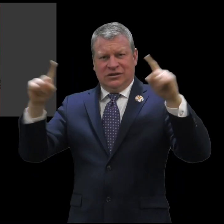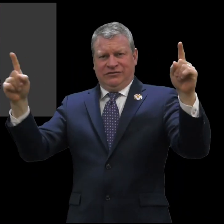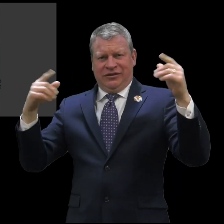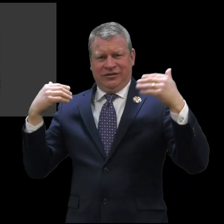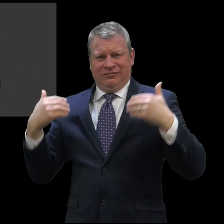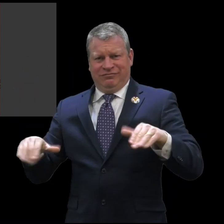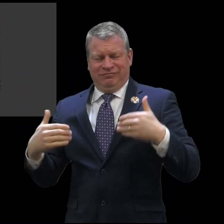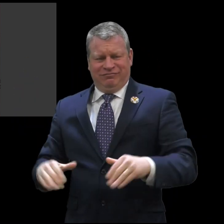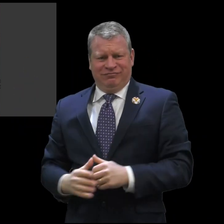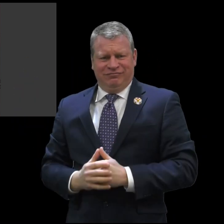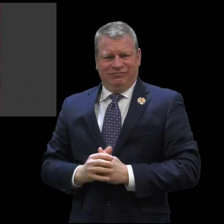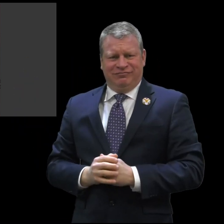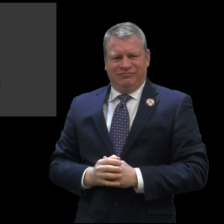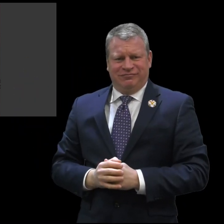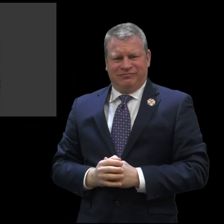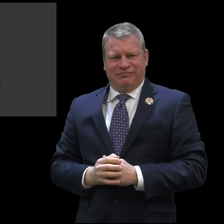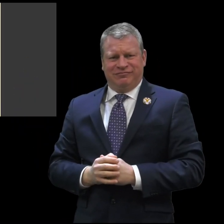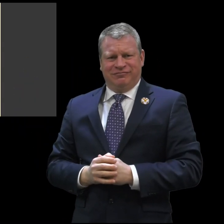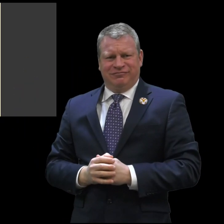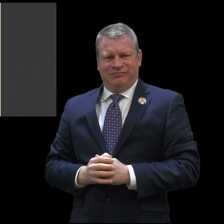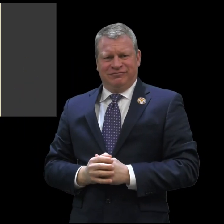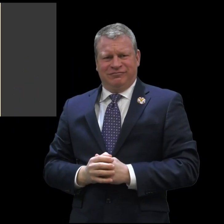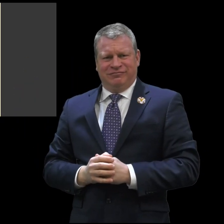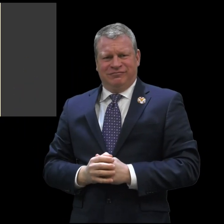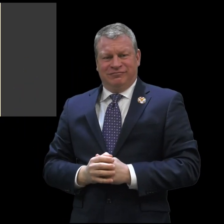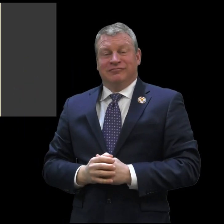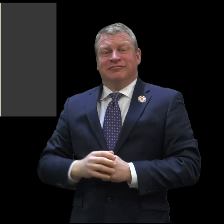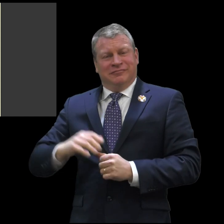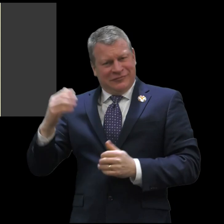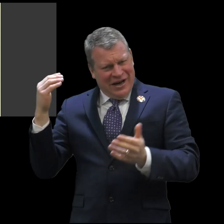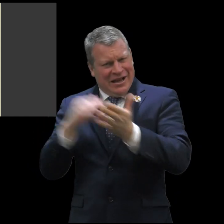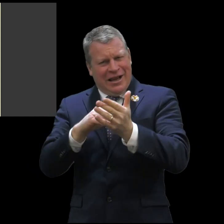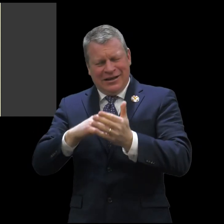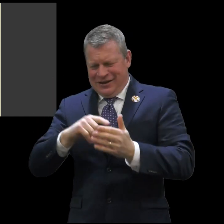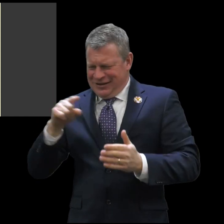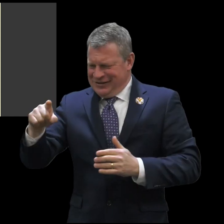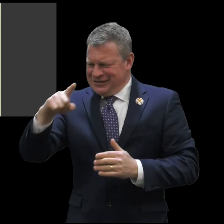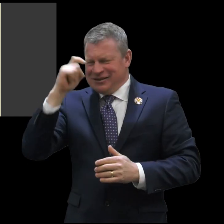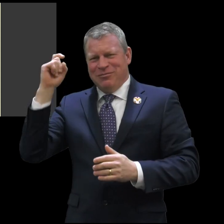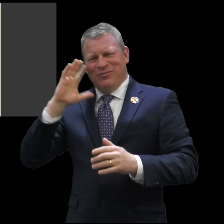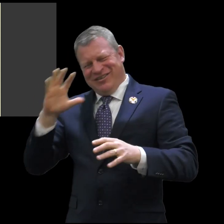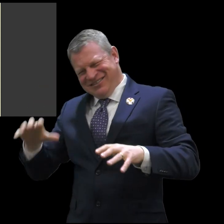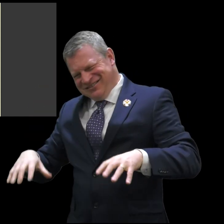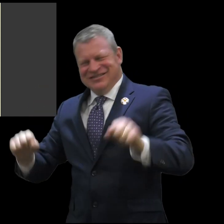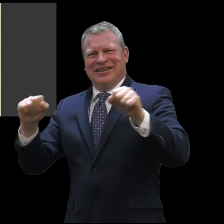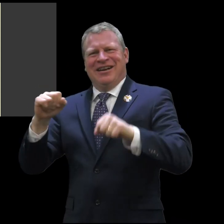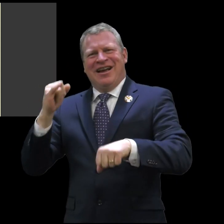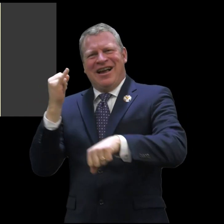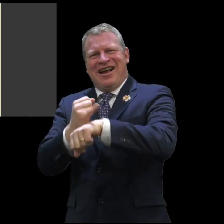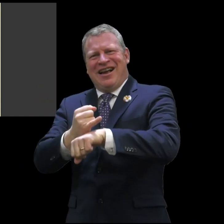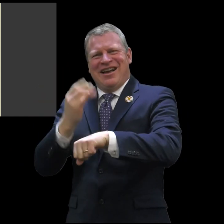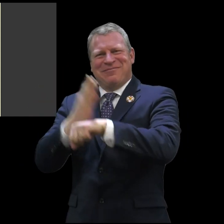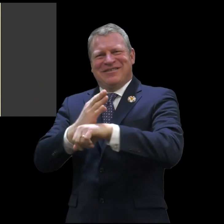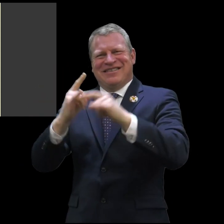It's a wonderful and very successful program. Once again this summer we'll be